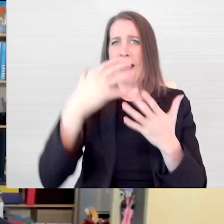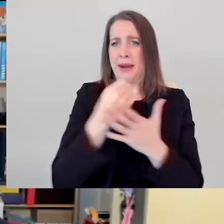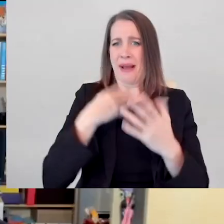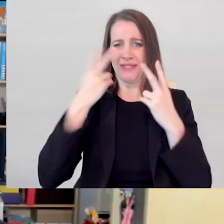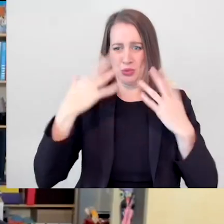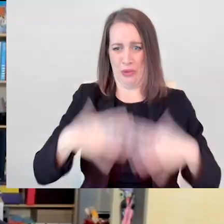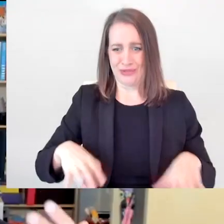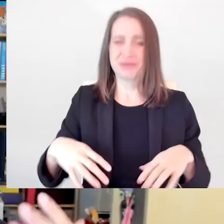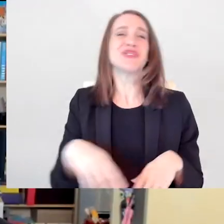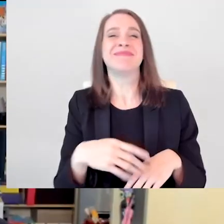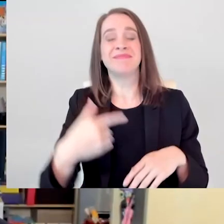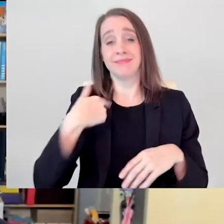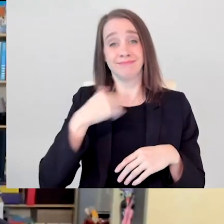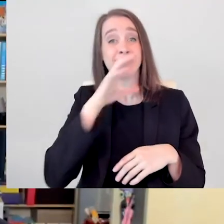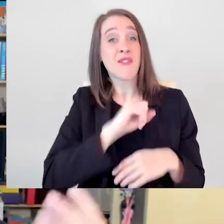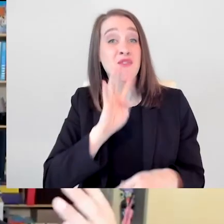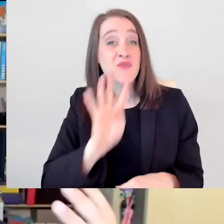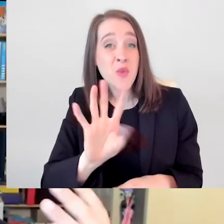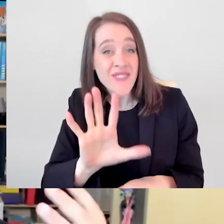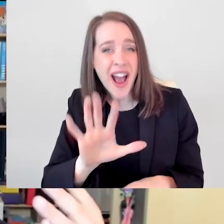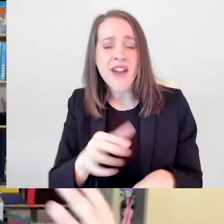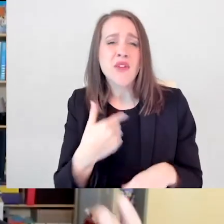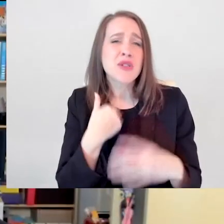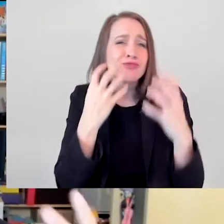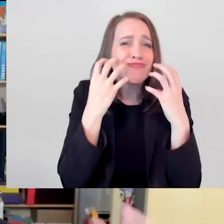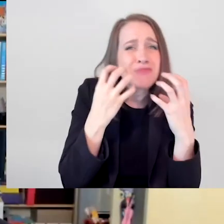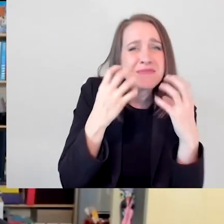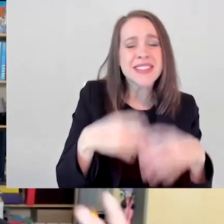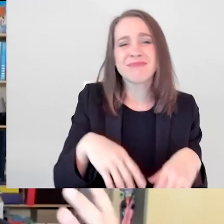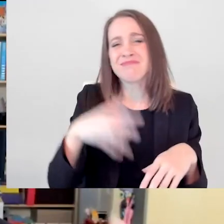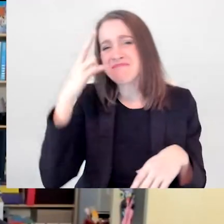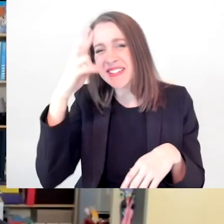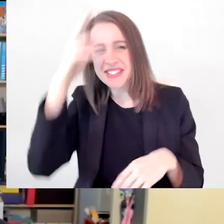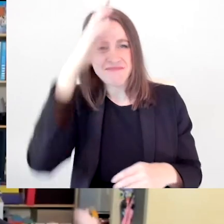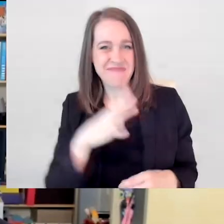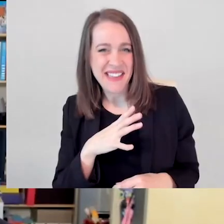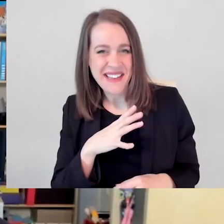I am a 45-year-old lovably chubby Mexican man